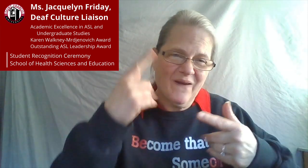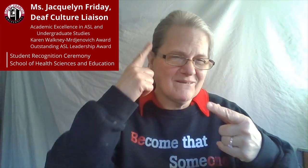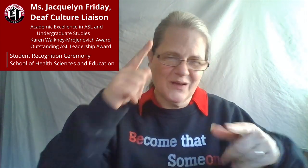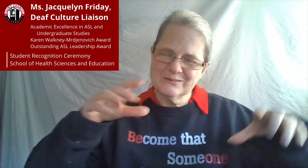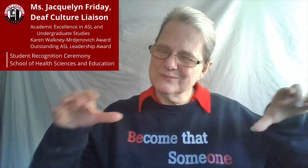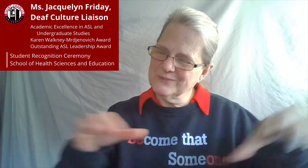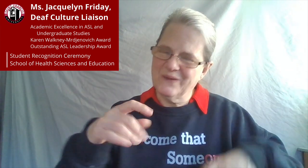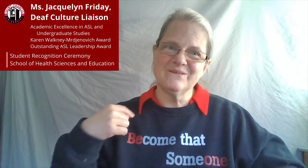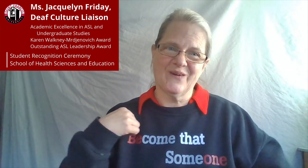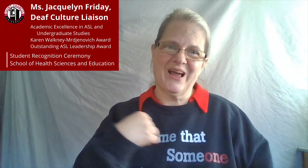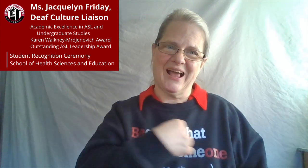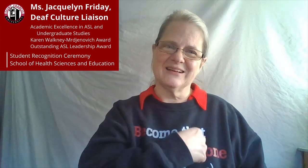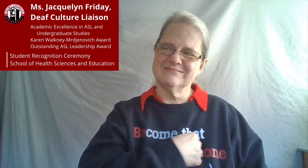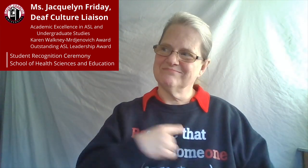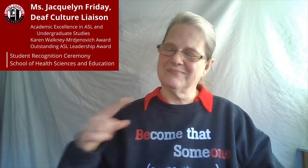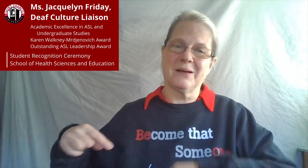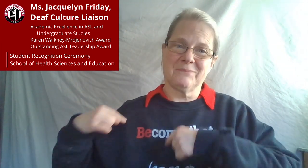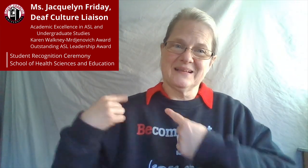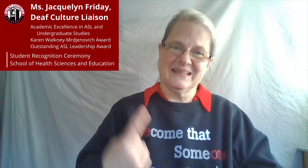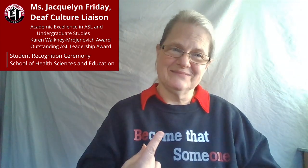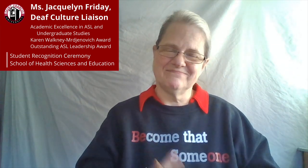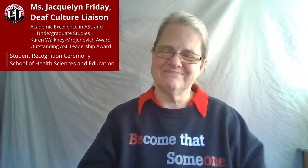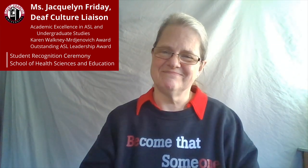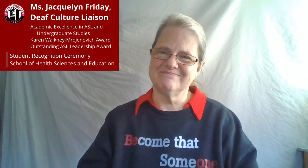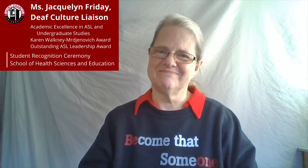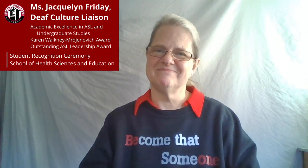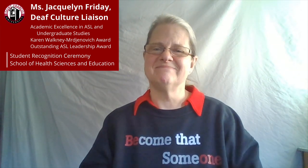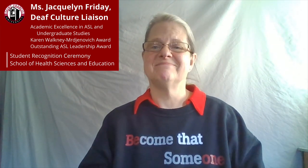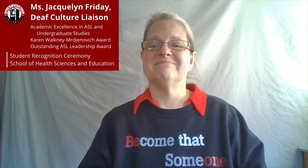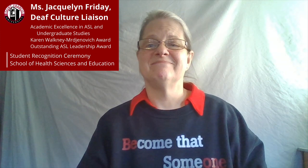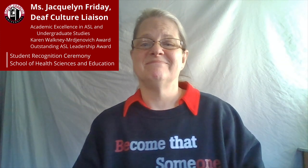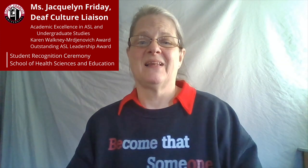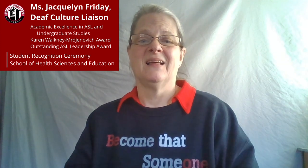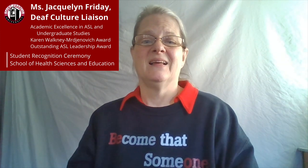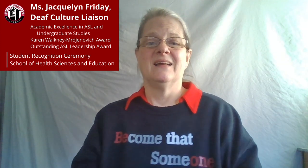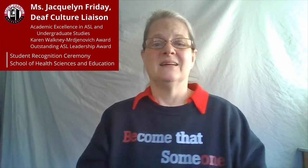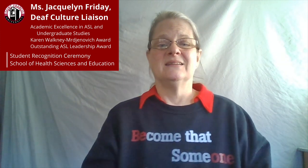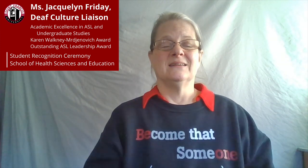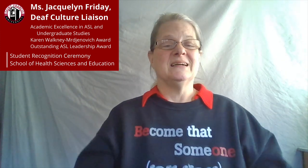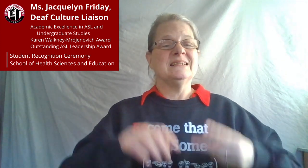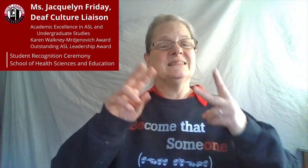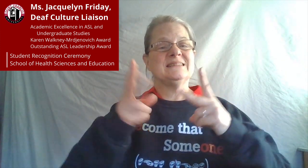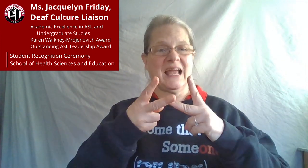Thank you so much for everything that you have done for us.